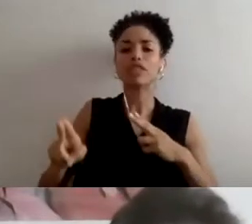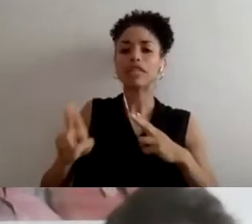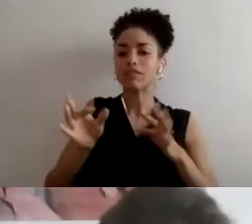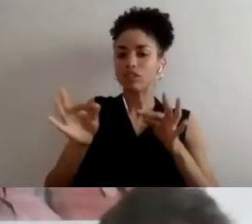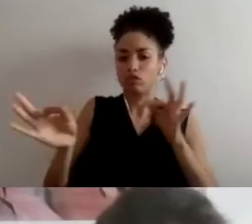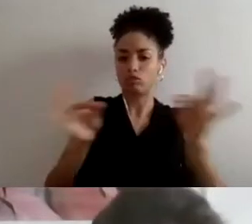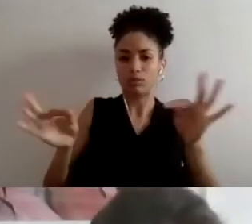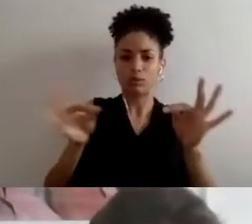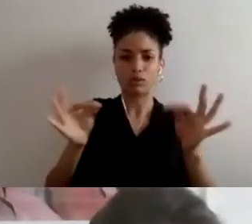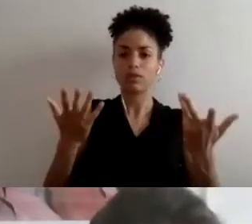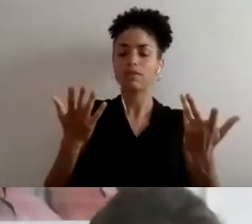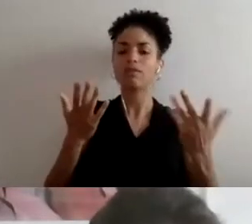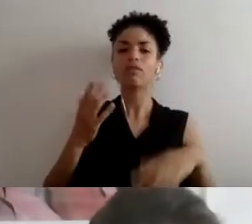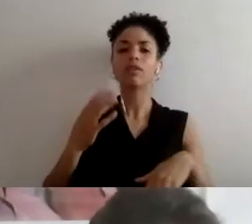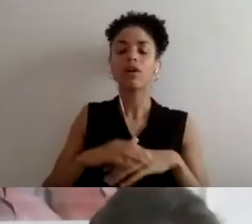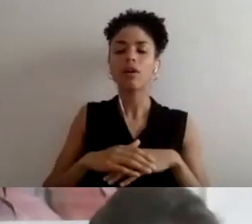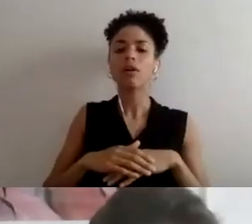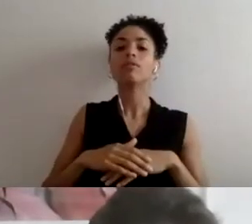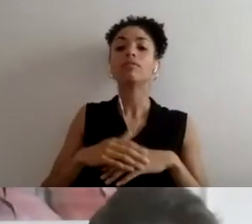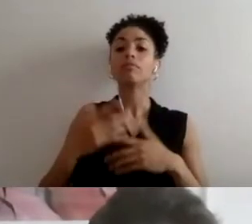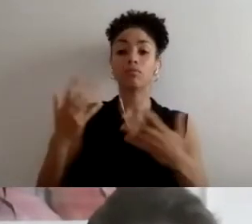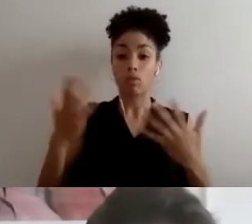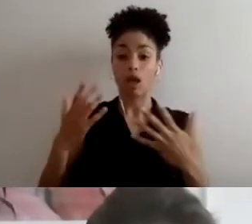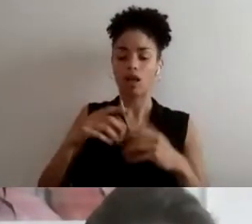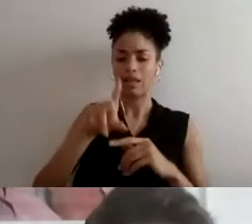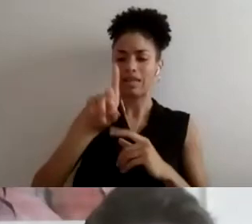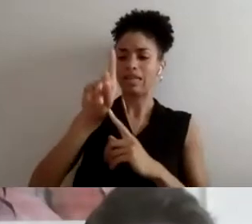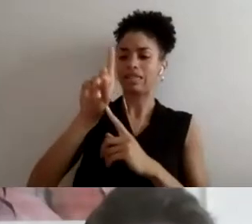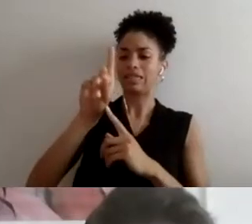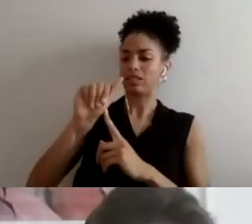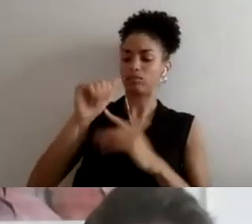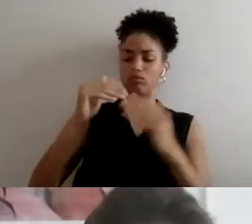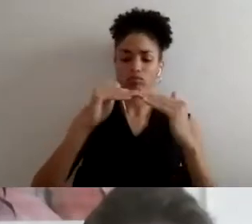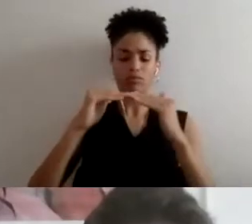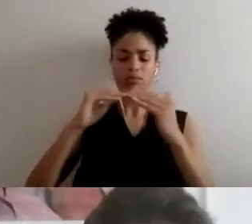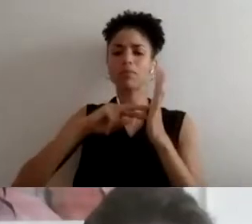disability justice means to you. Jerron, we can start with you.